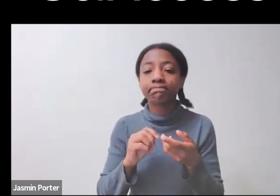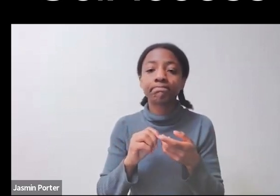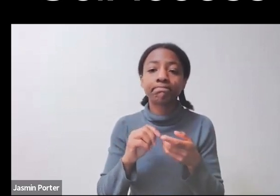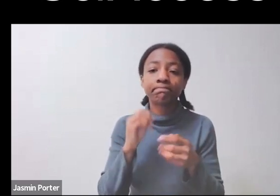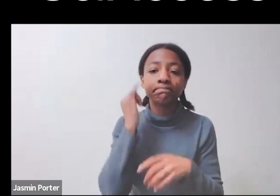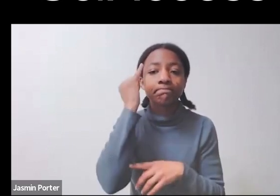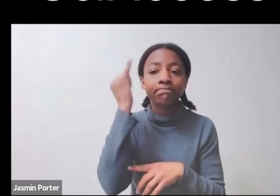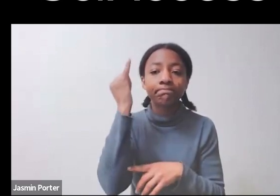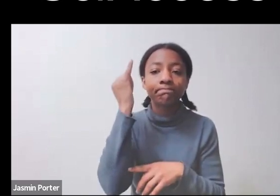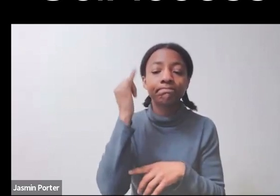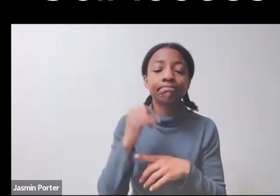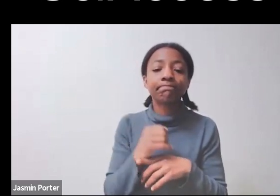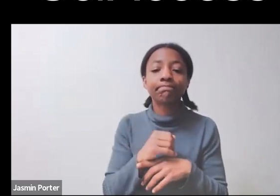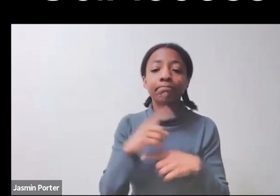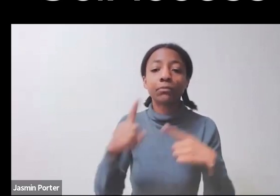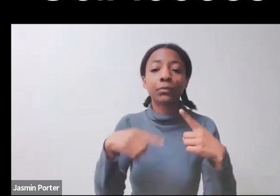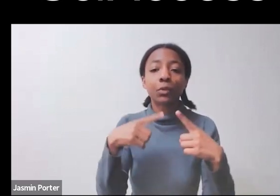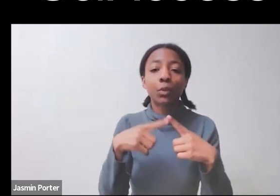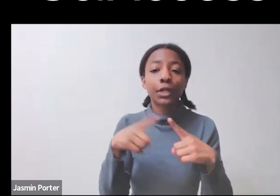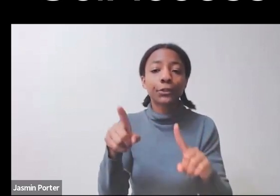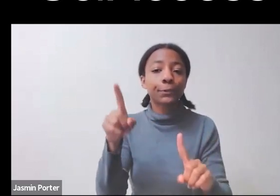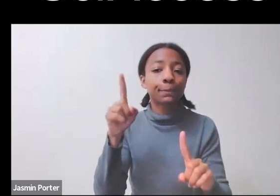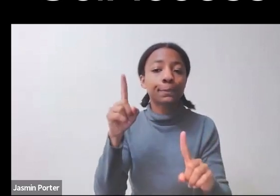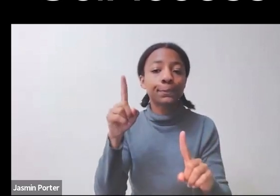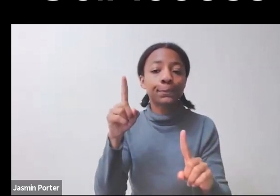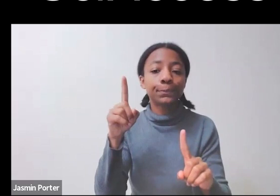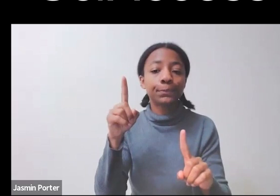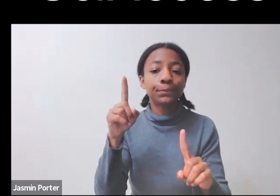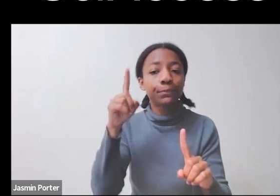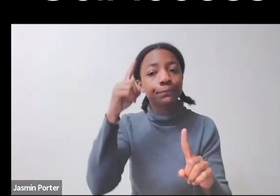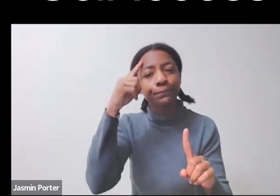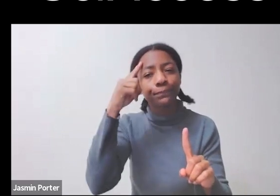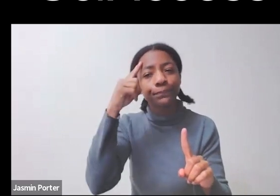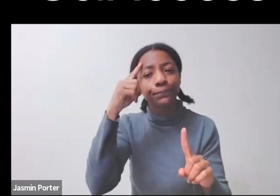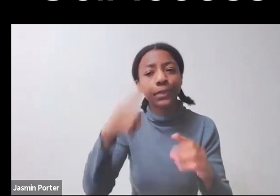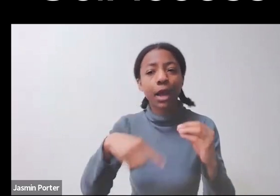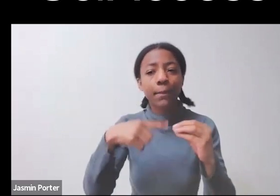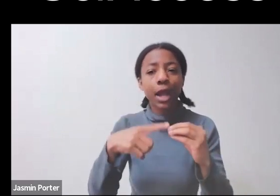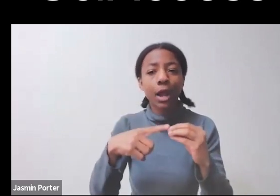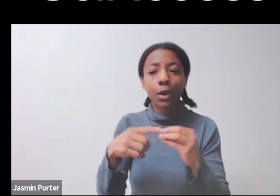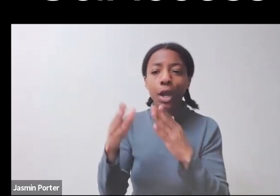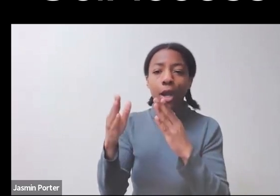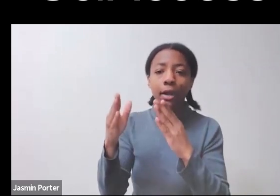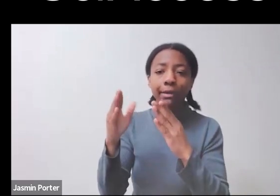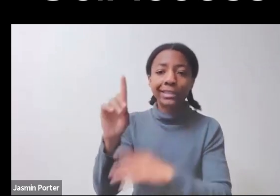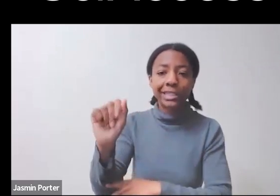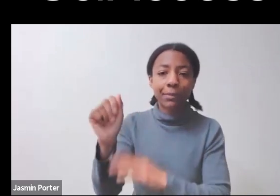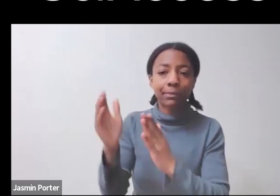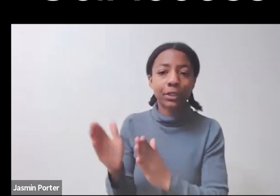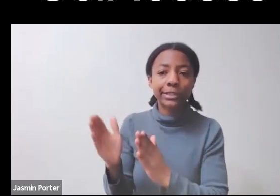picture what it comes to mind when you think about a disabled person. I'll give you a few seconds.